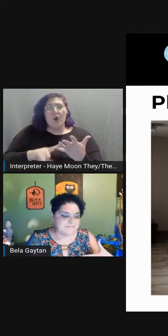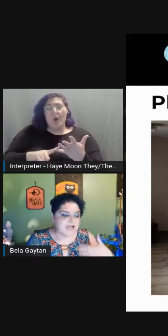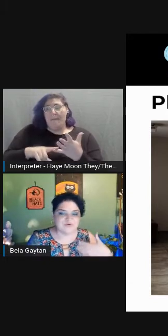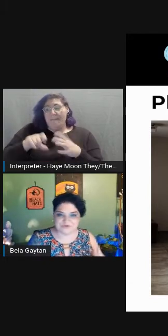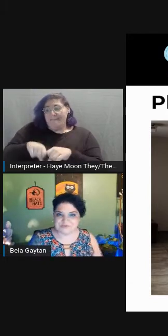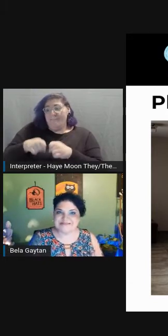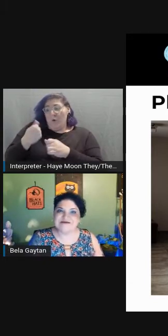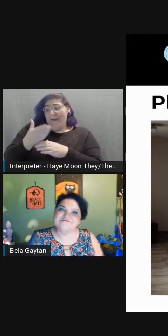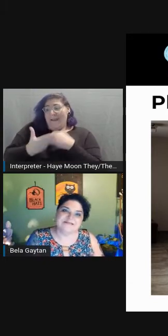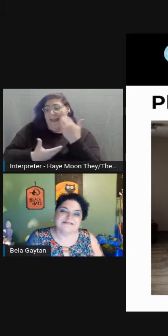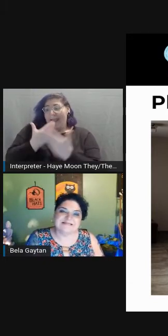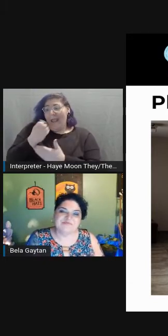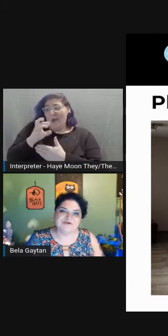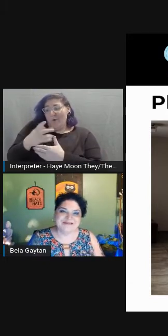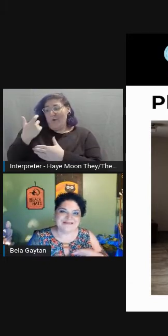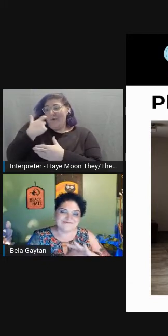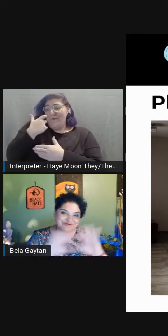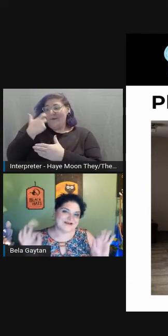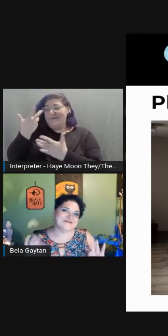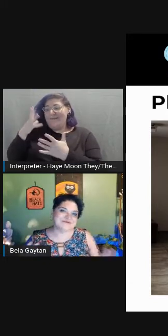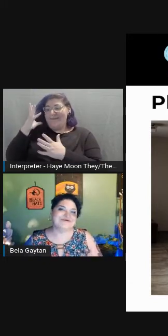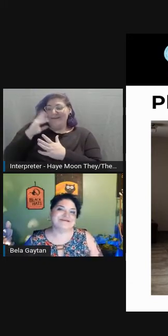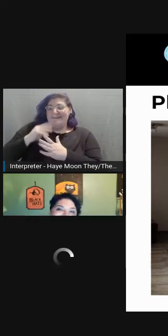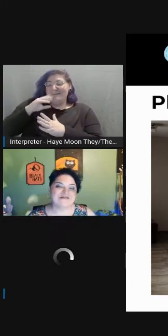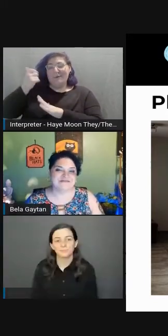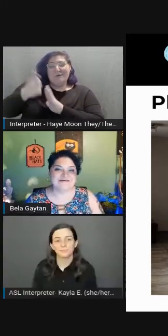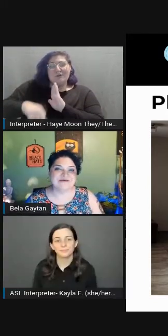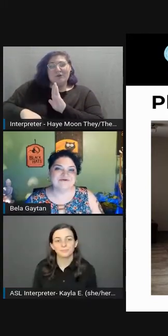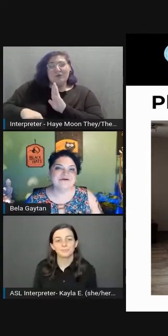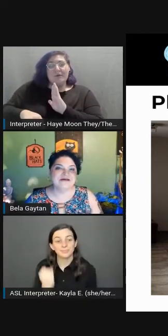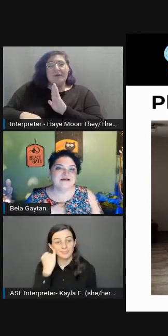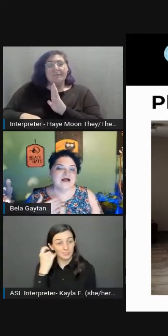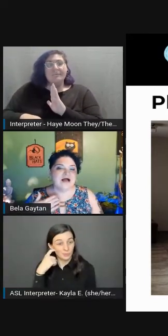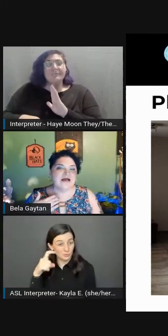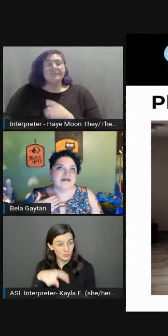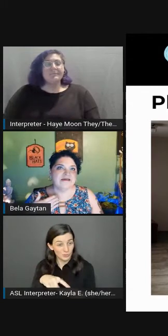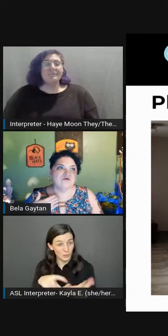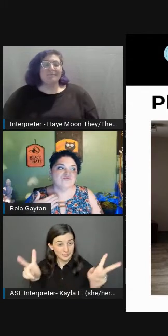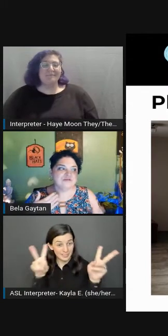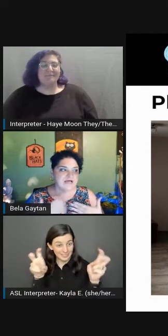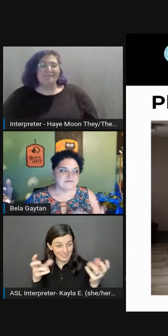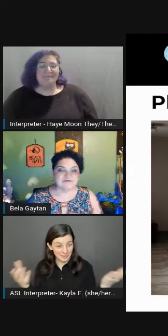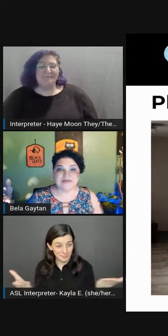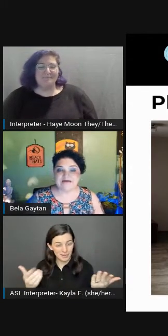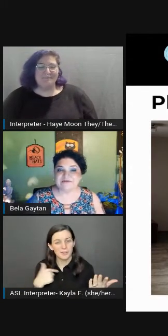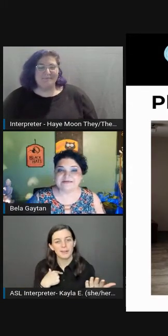I will use myself as an example again. If you guys are noticing a theme here, I rely very heavily